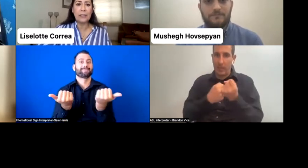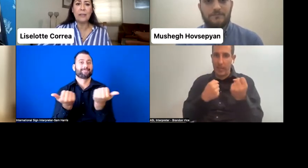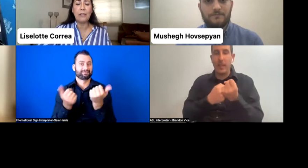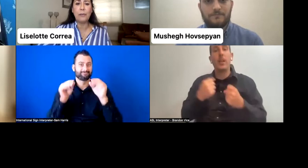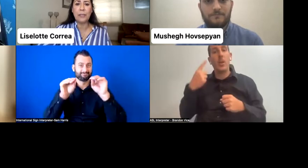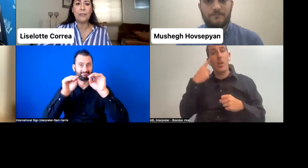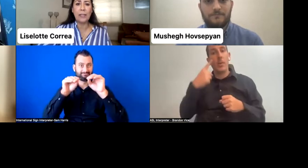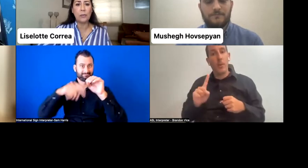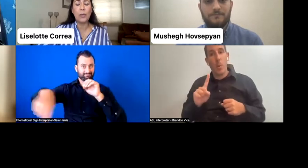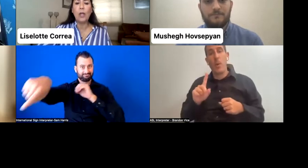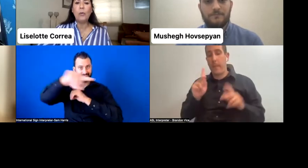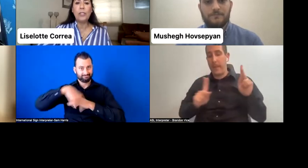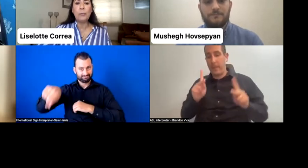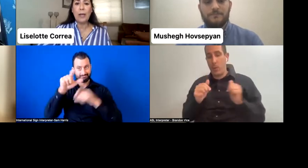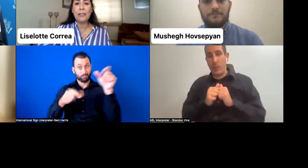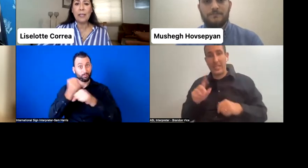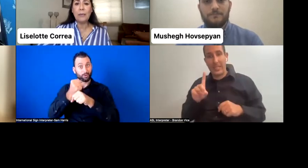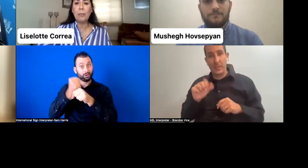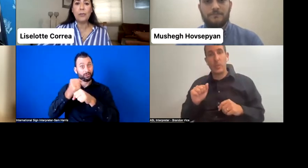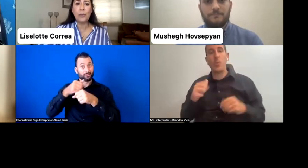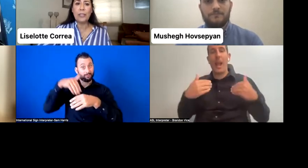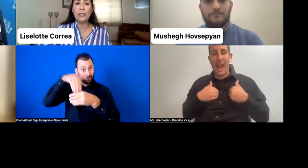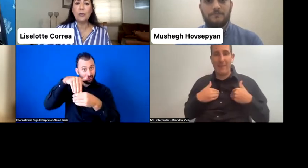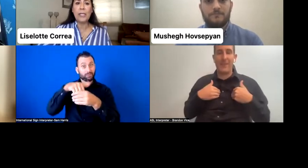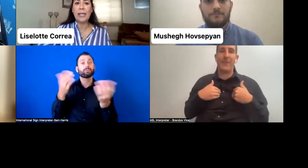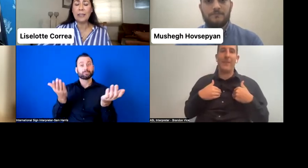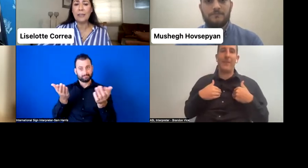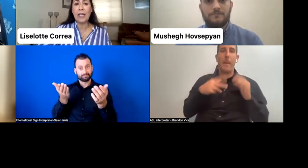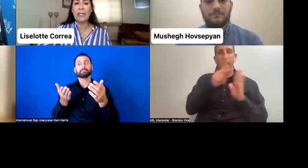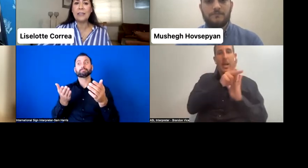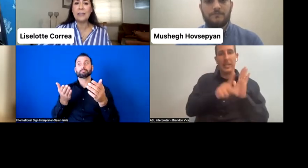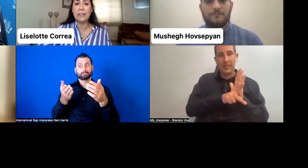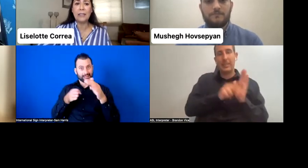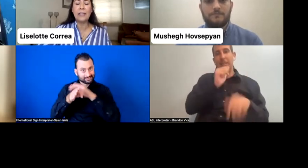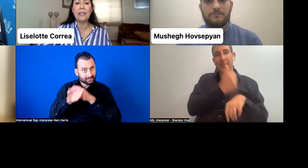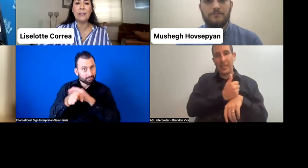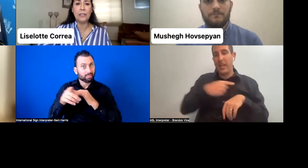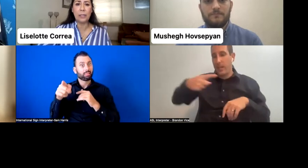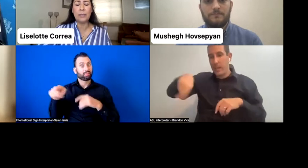as an affirmative action which provides them the opportunity to be elected and exercise their leadership's